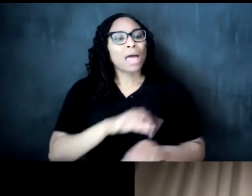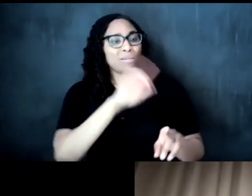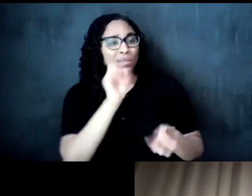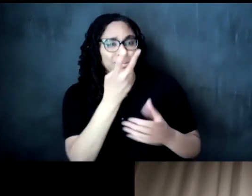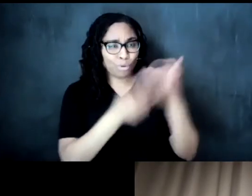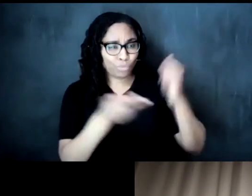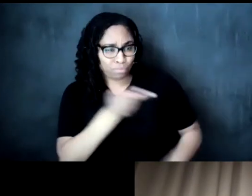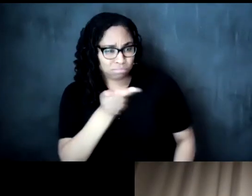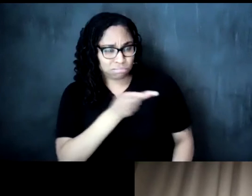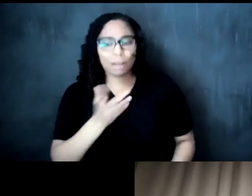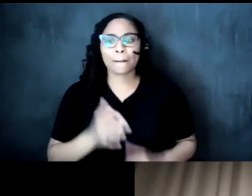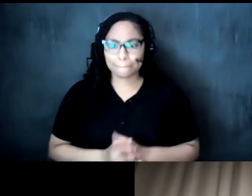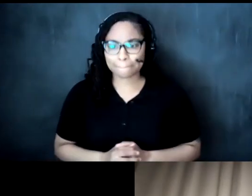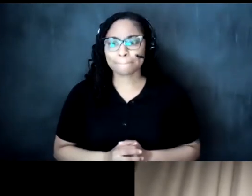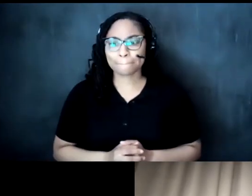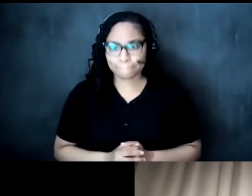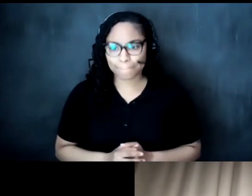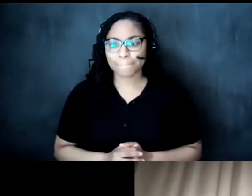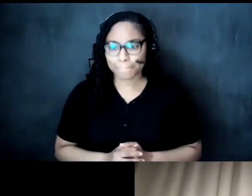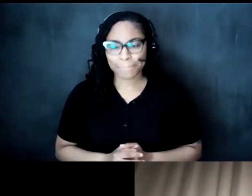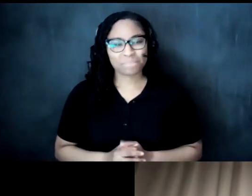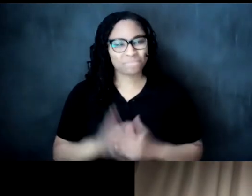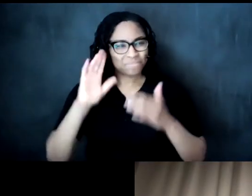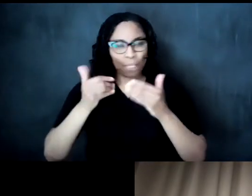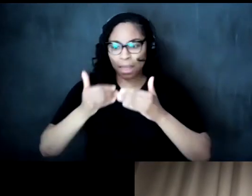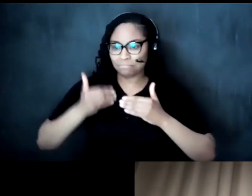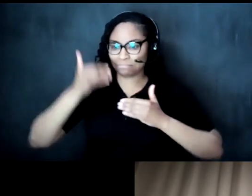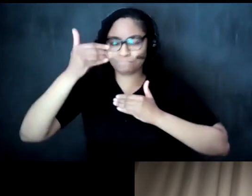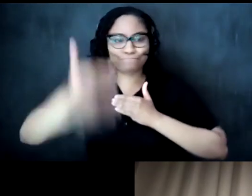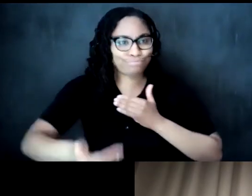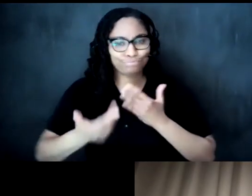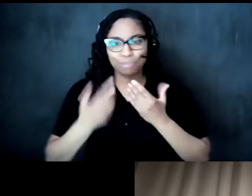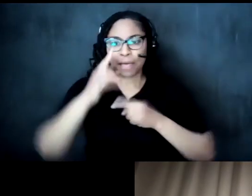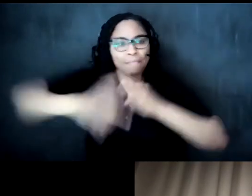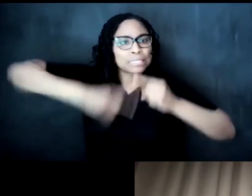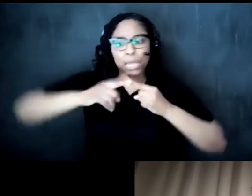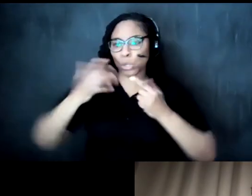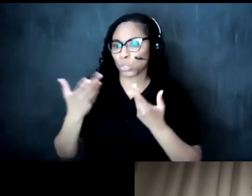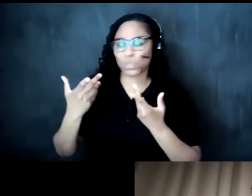can we preserve rights of passage ceremonies and ensure its significance for generations to come